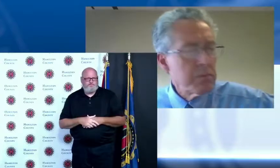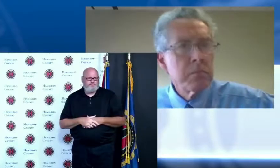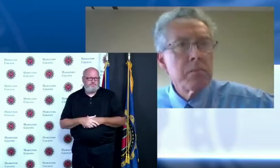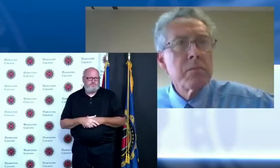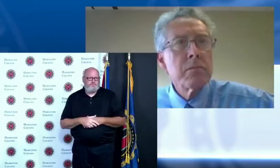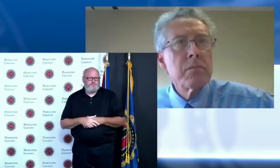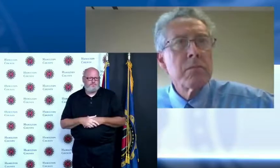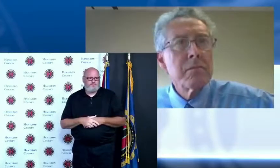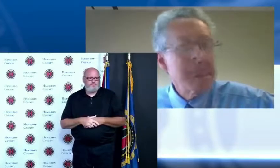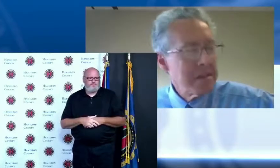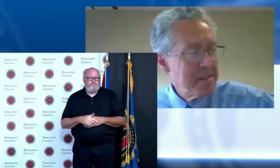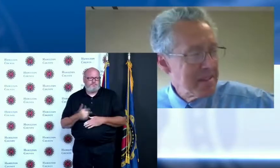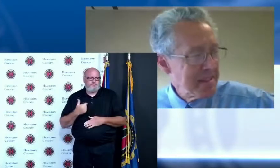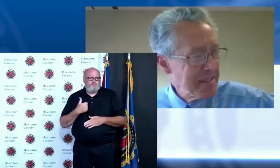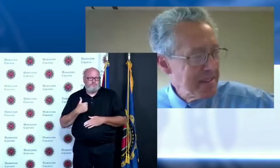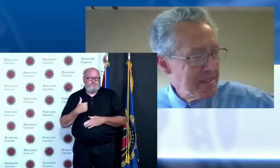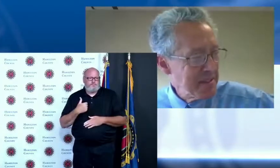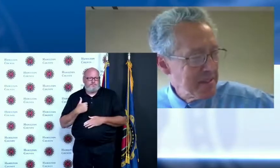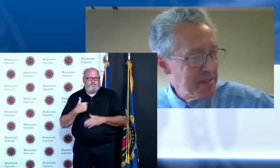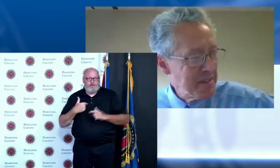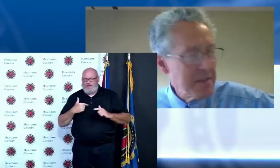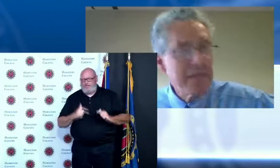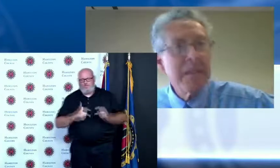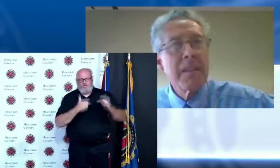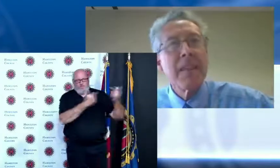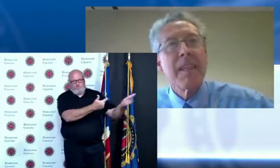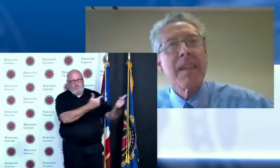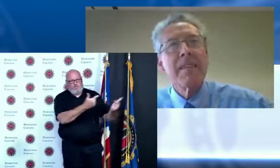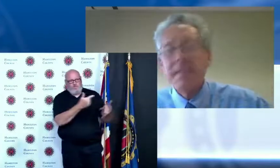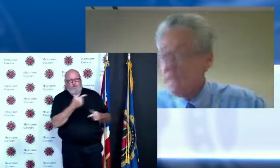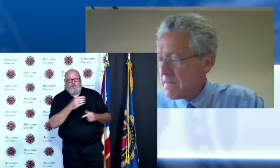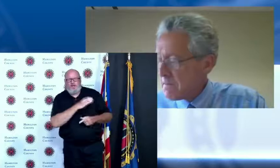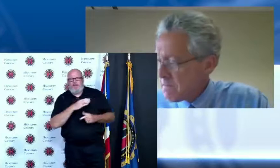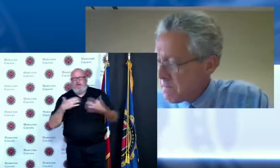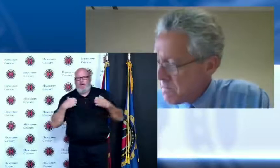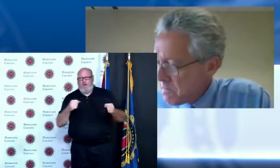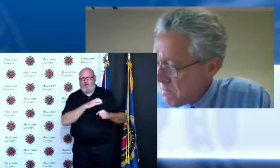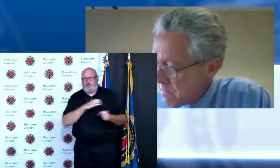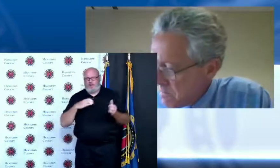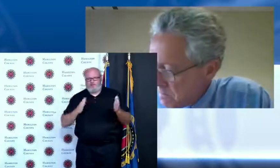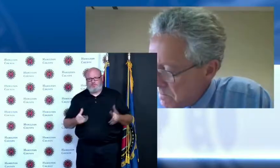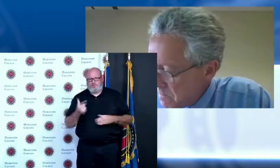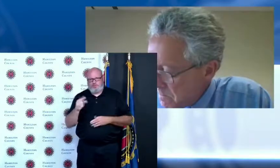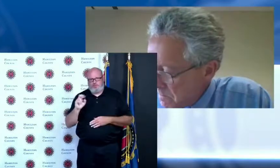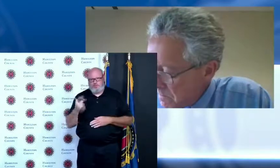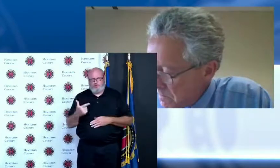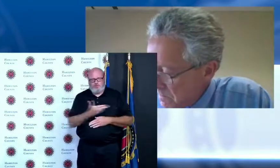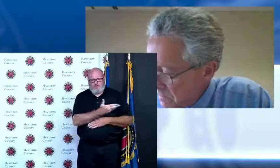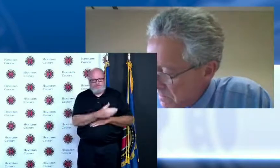but I will just lend you know I think 80 percent was optimistic to begin with we all